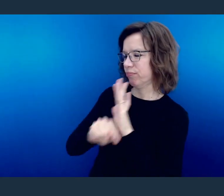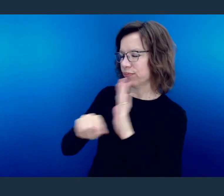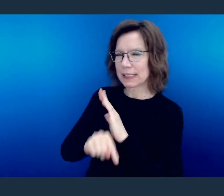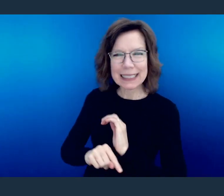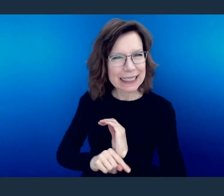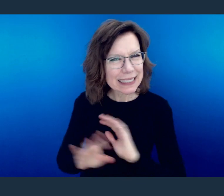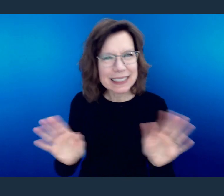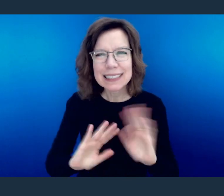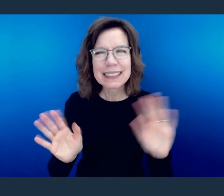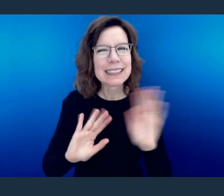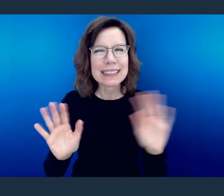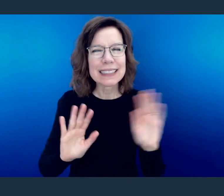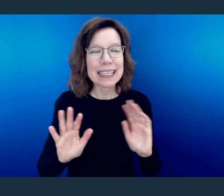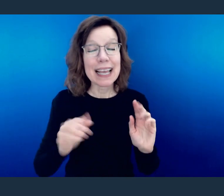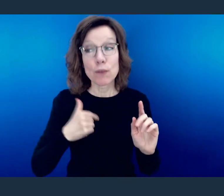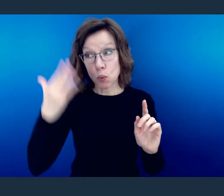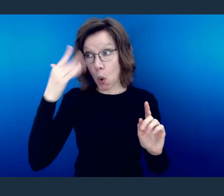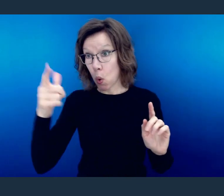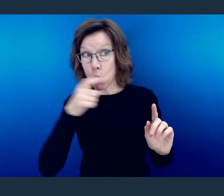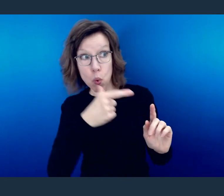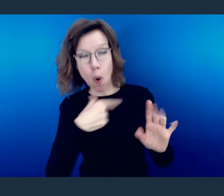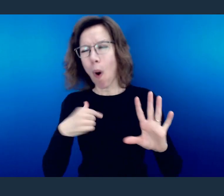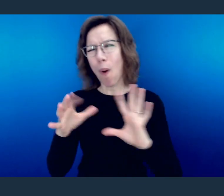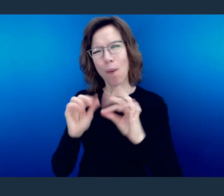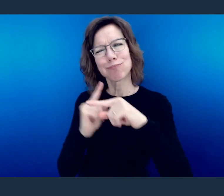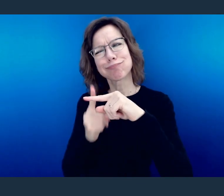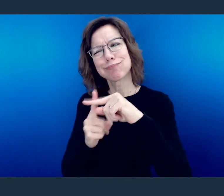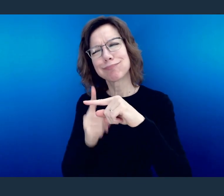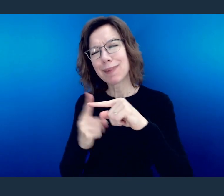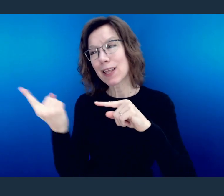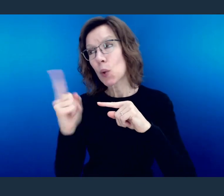Don't smile when you're talking to someone who knows them but when they walk away, you've